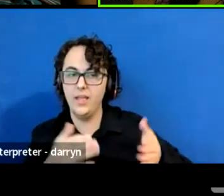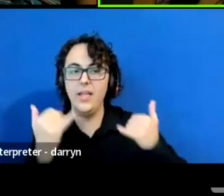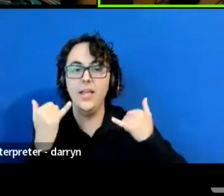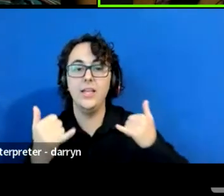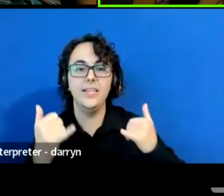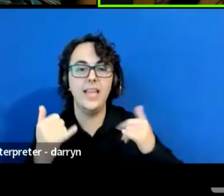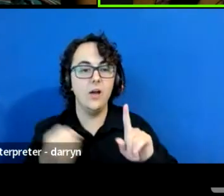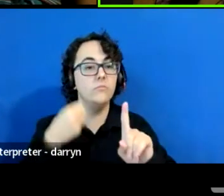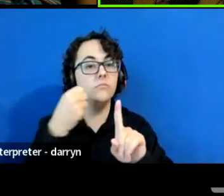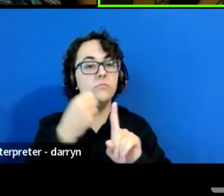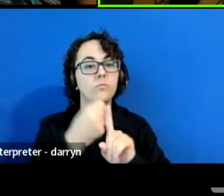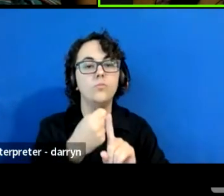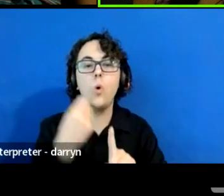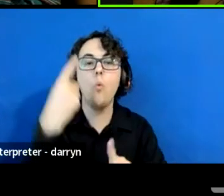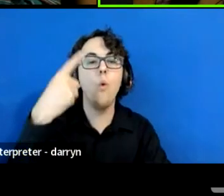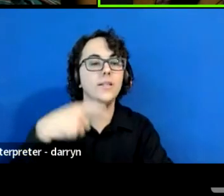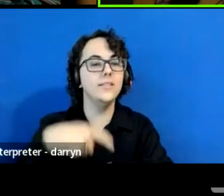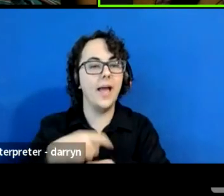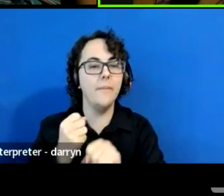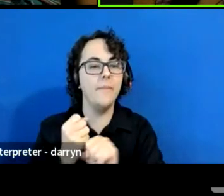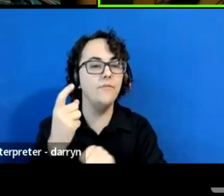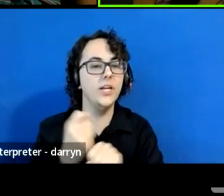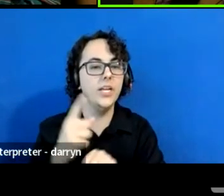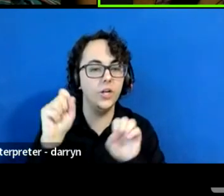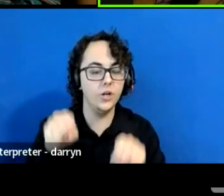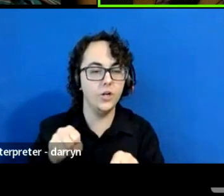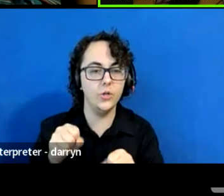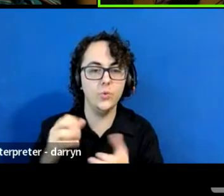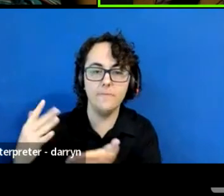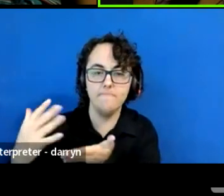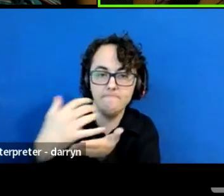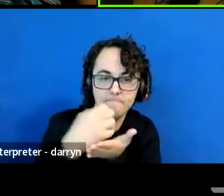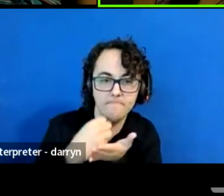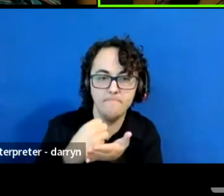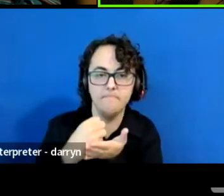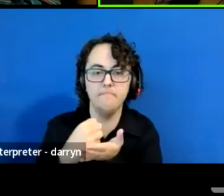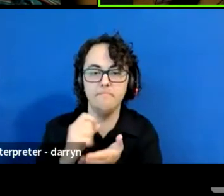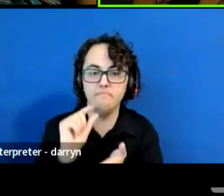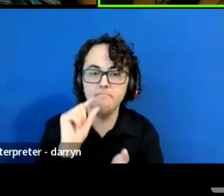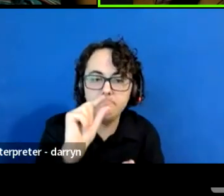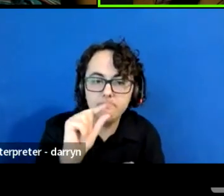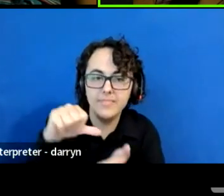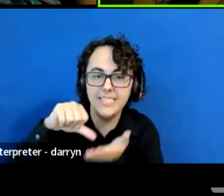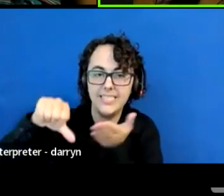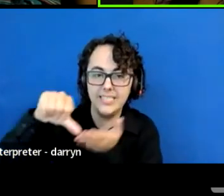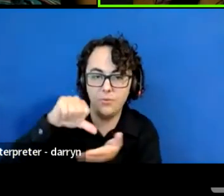and you have to collect it from each tree and with this basket, and then you have to boil it